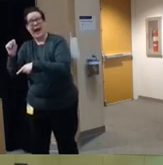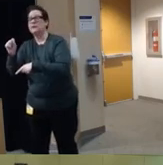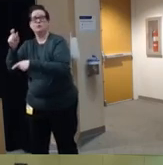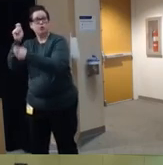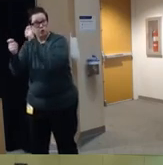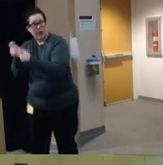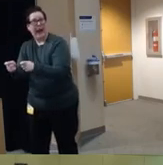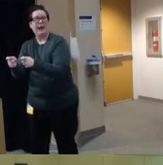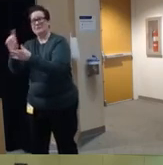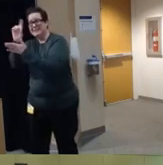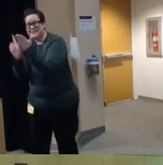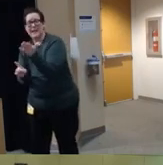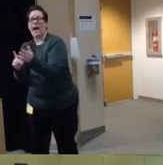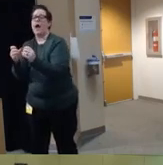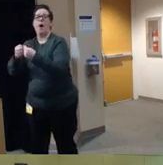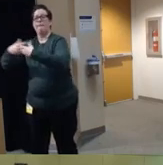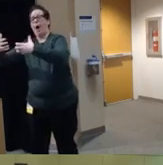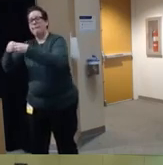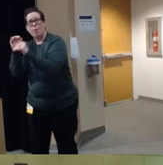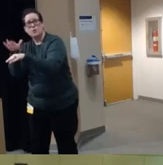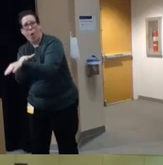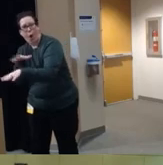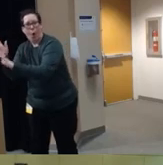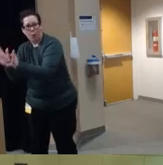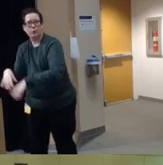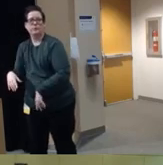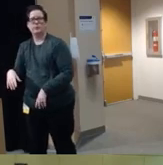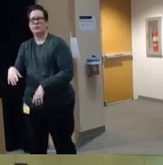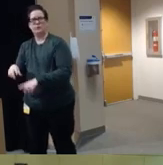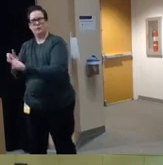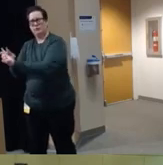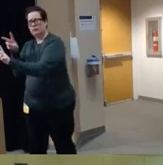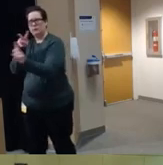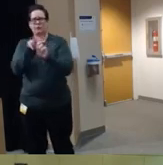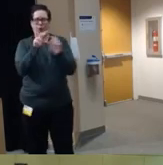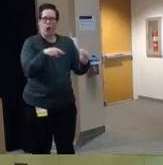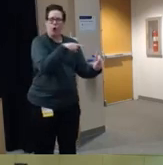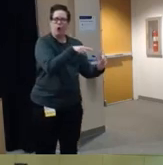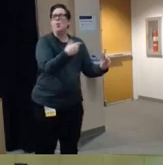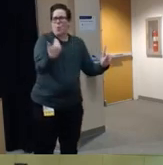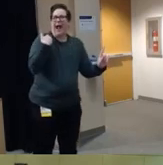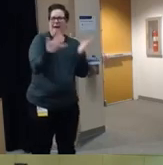airbags um that is something we can also do with Firearms um the technology is out there to require